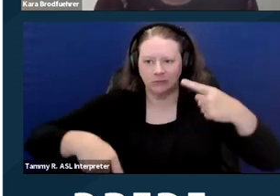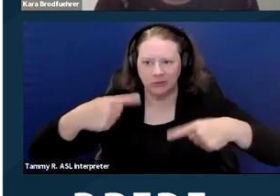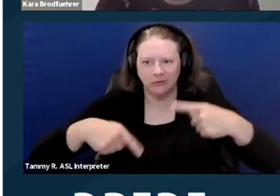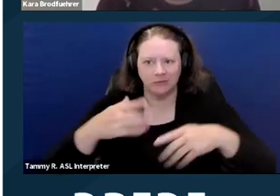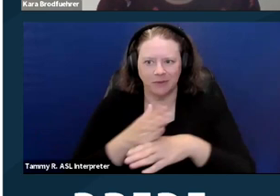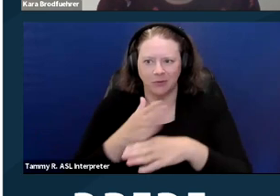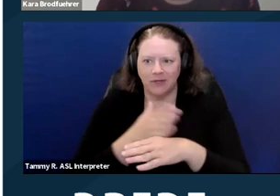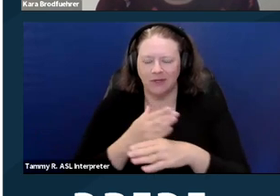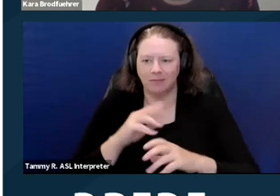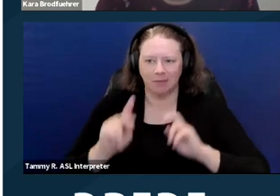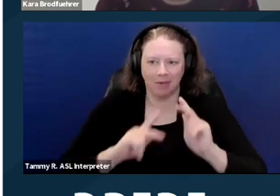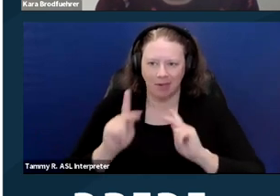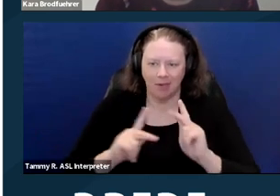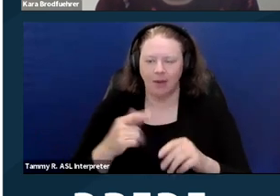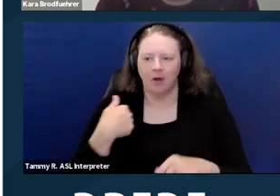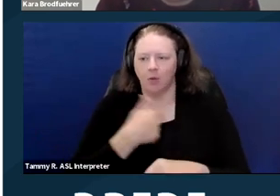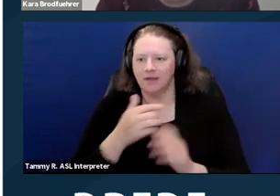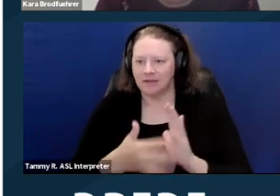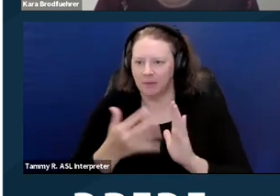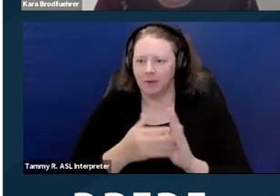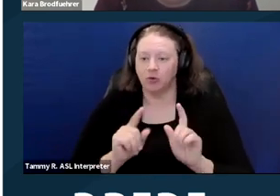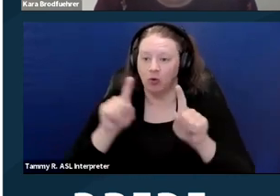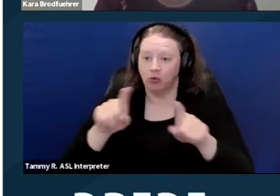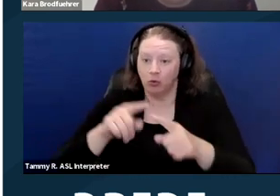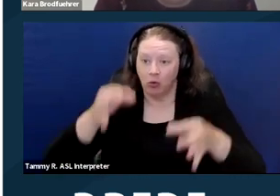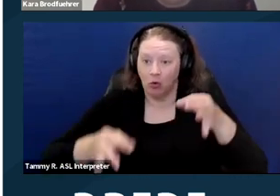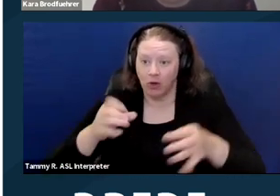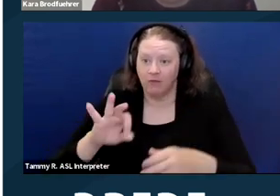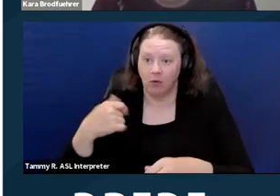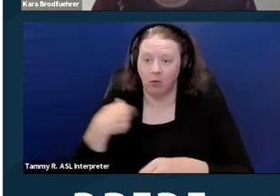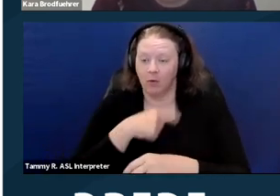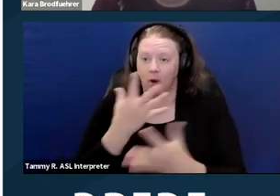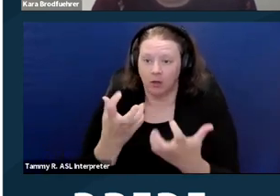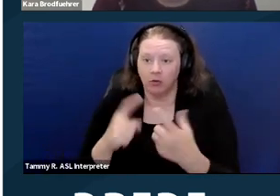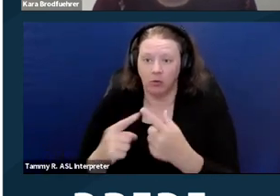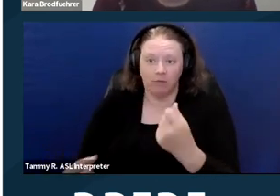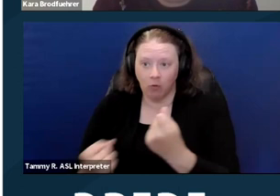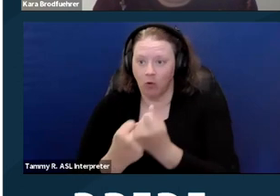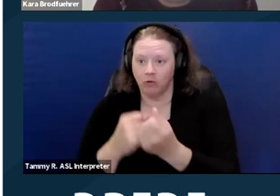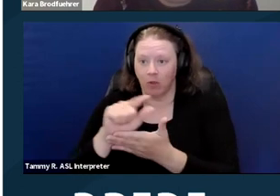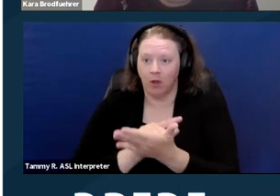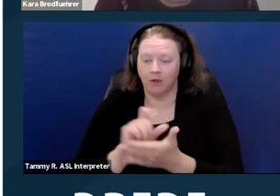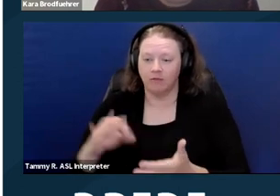Sometimes we go to court to enforce the laws if we get a complaint that we wanna enforce in court.